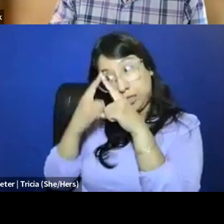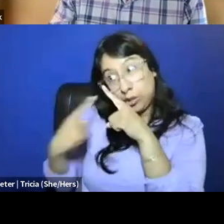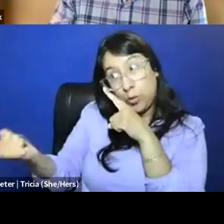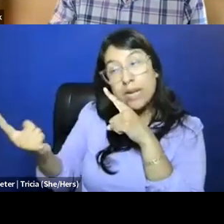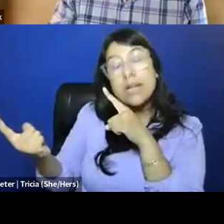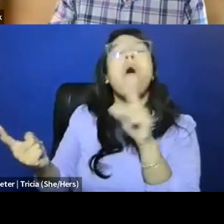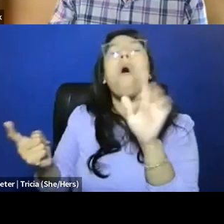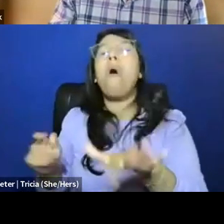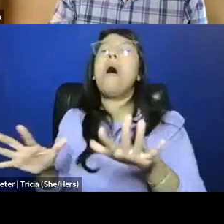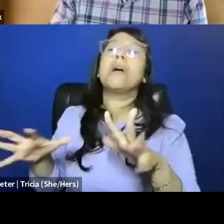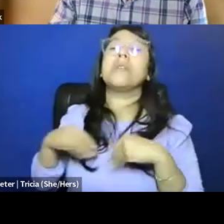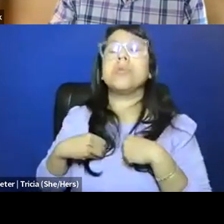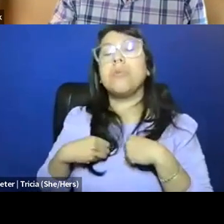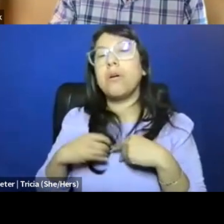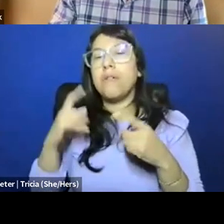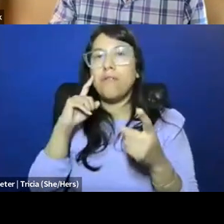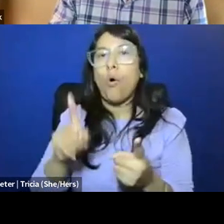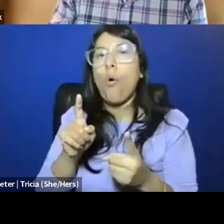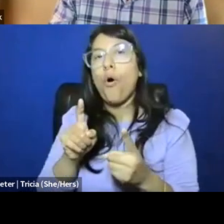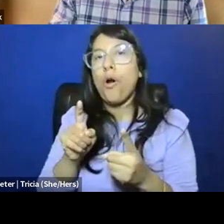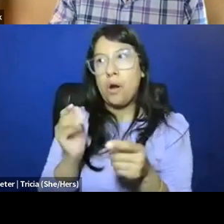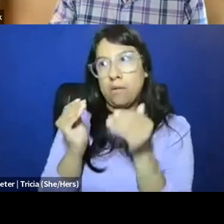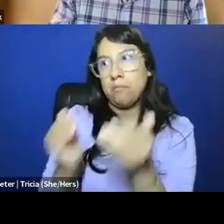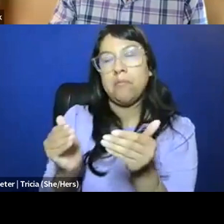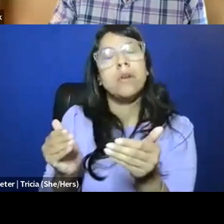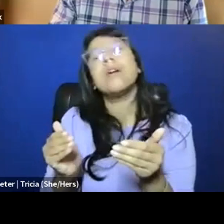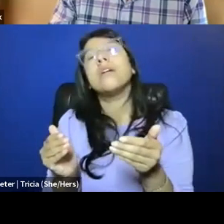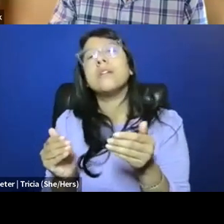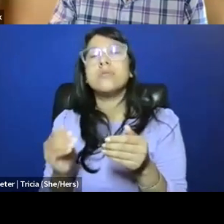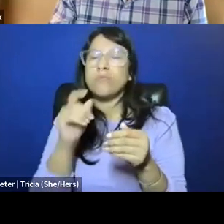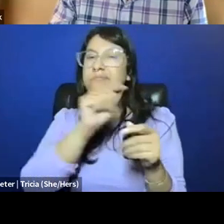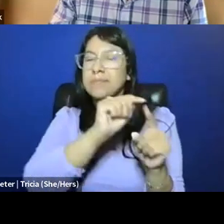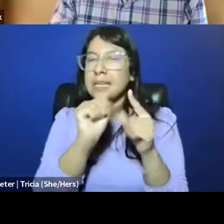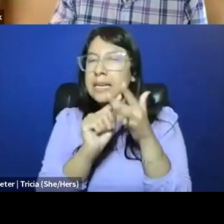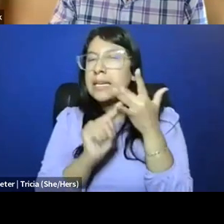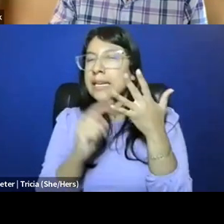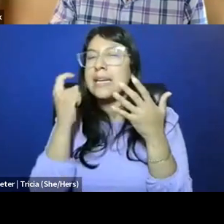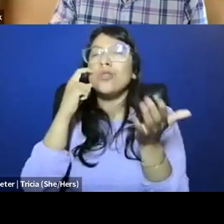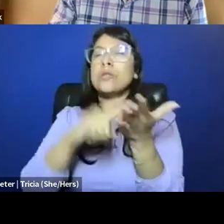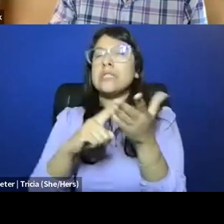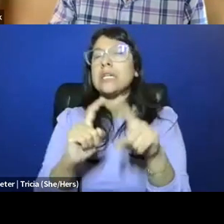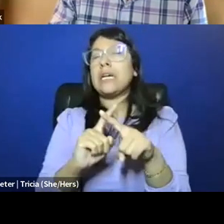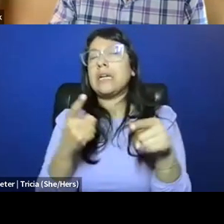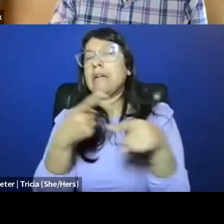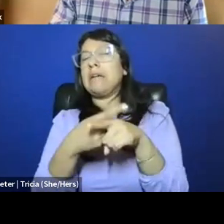to which it's acceptable to go there. So there are some interesting contrasts and differences,